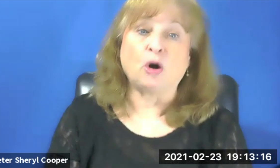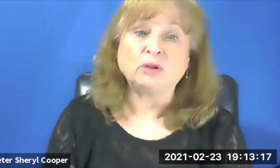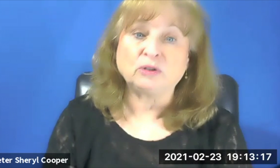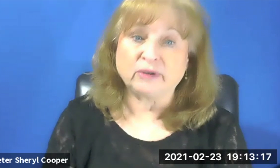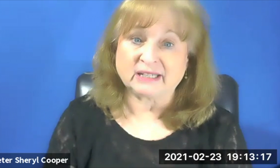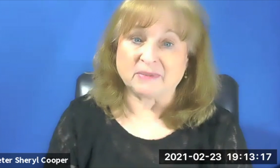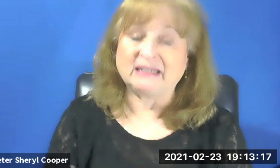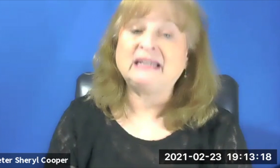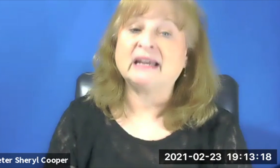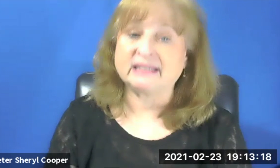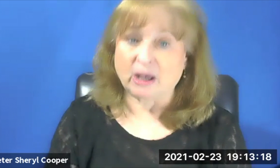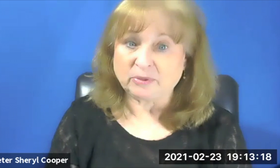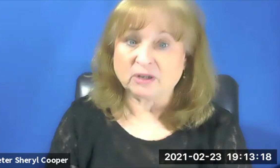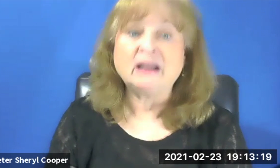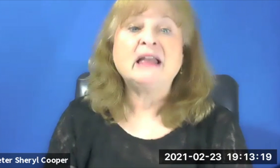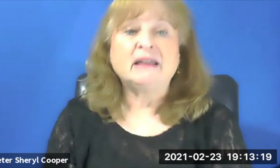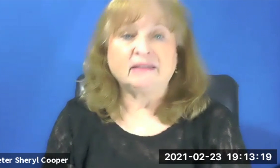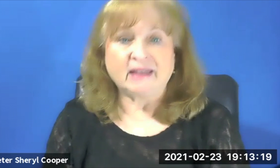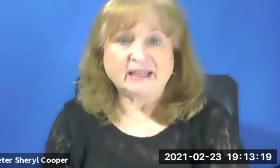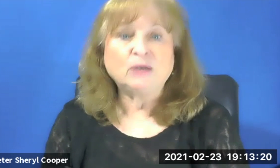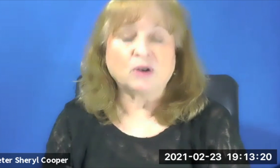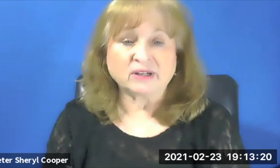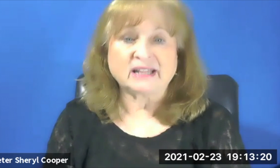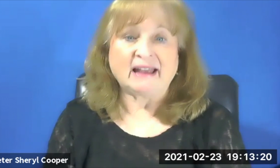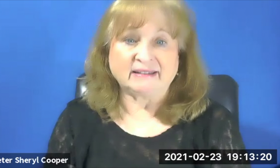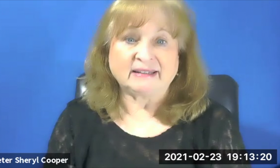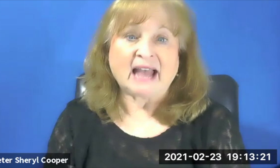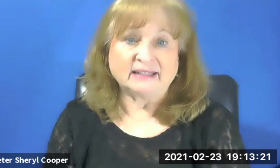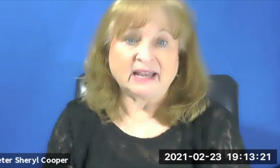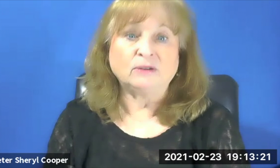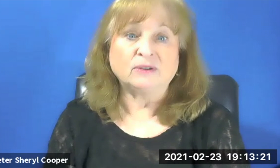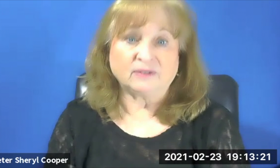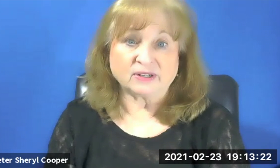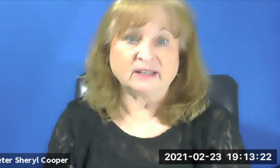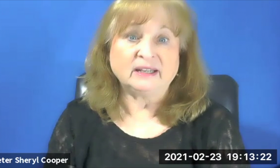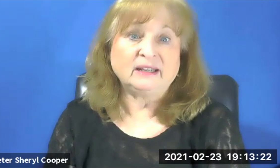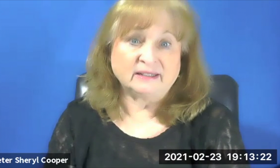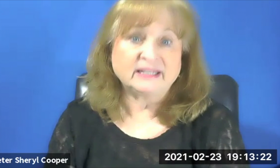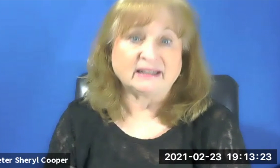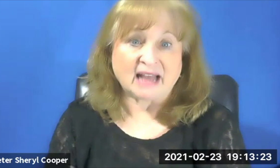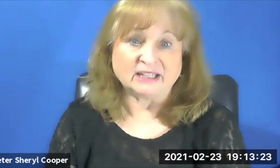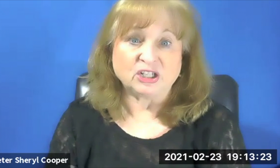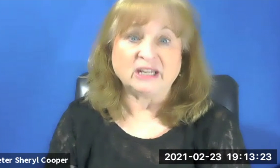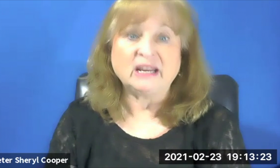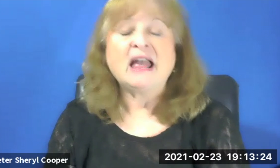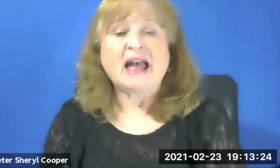helpful Joel cretion man. He has helped her. He works in Gallaudet University in technology.